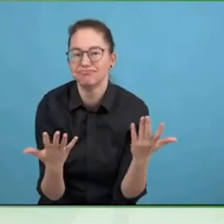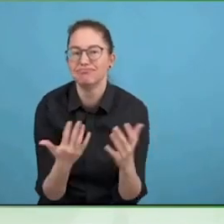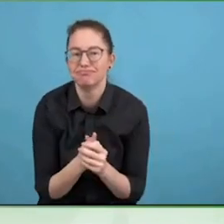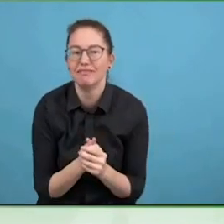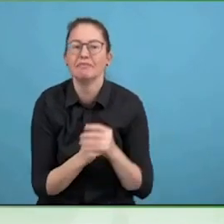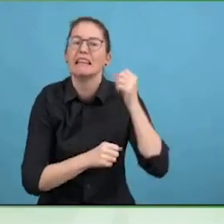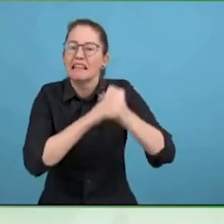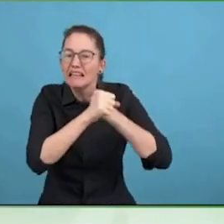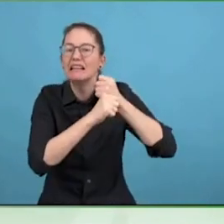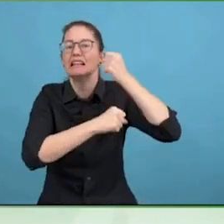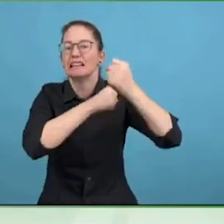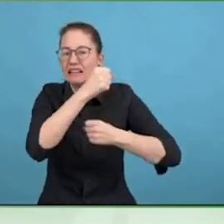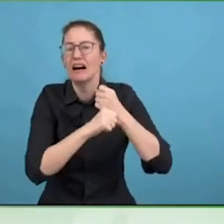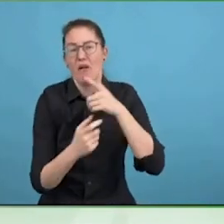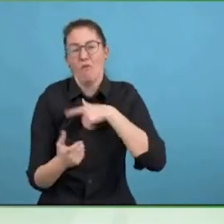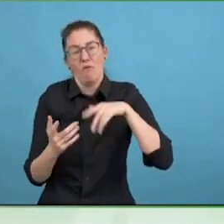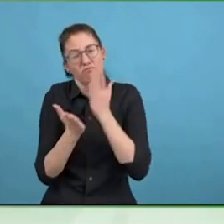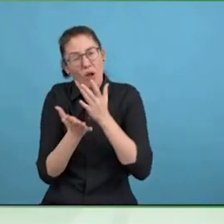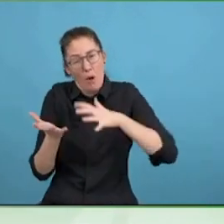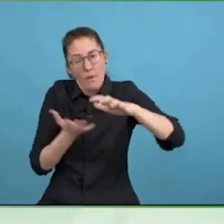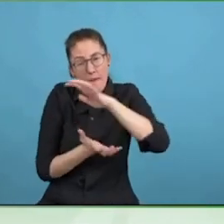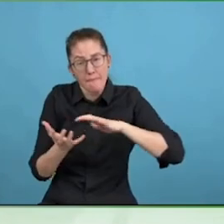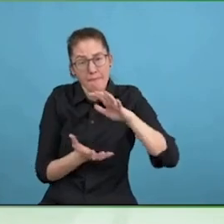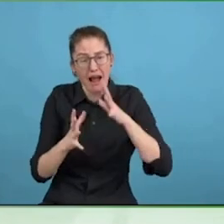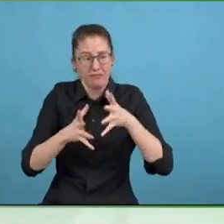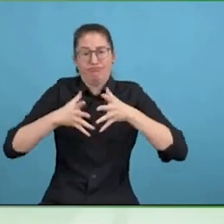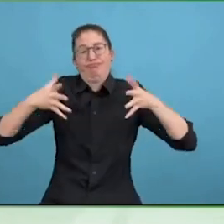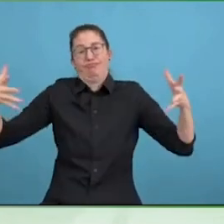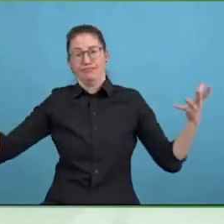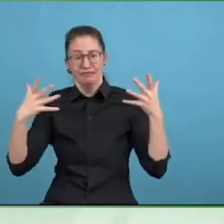don't work together, we are all in silos and that diminishes our